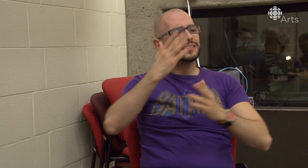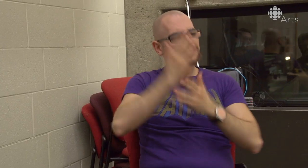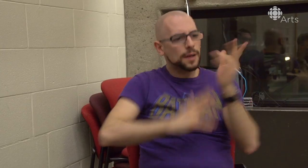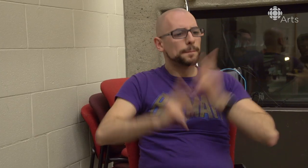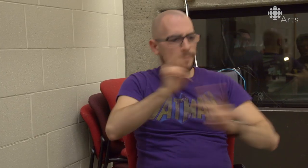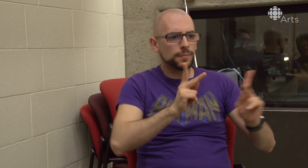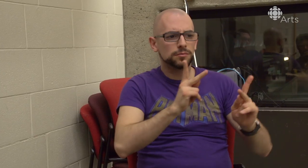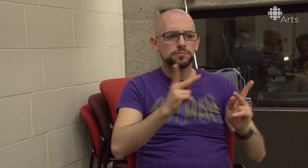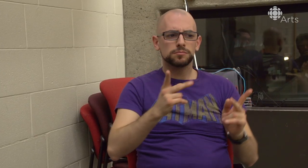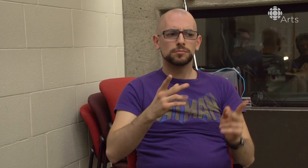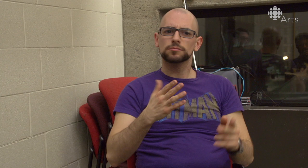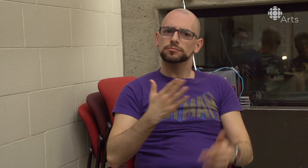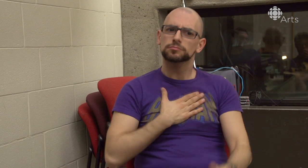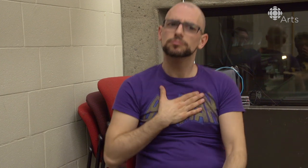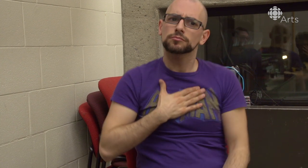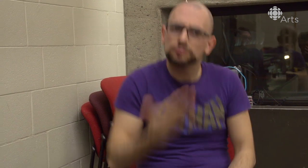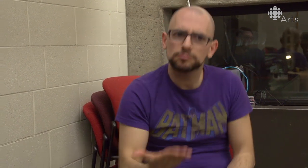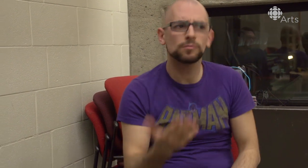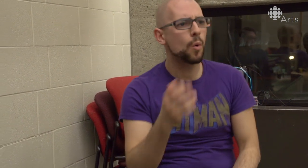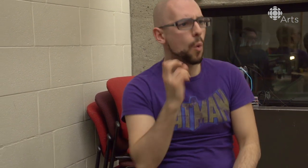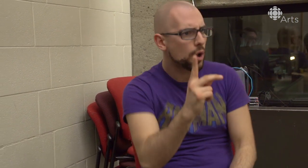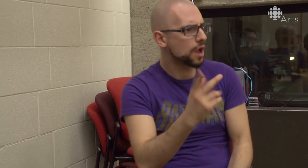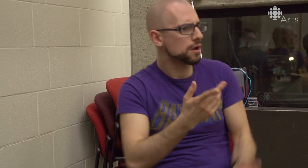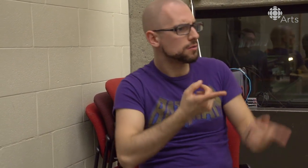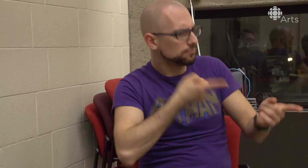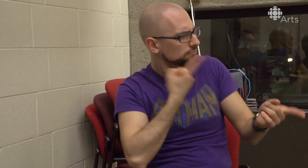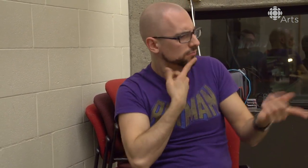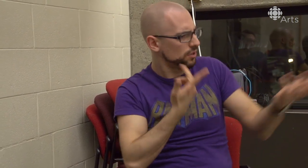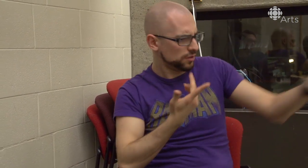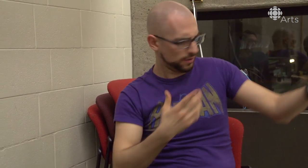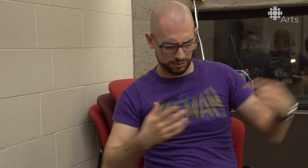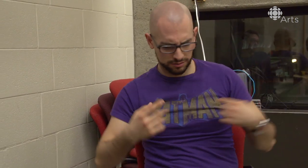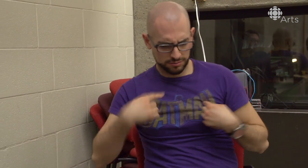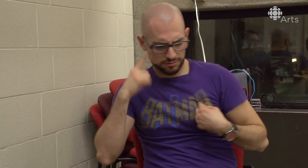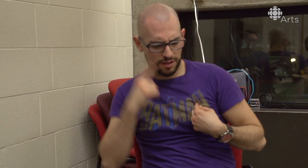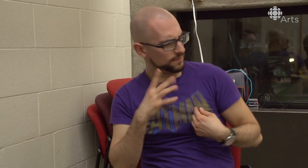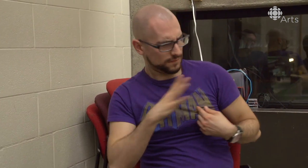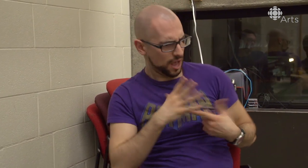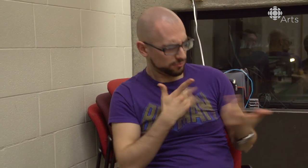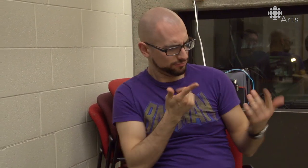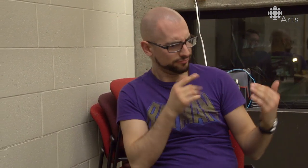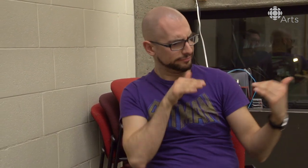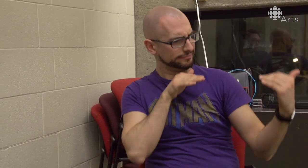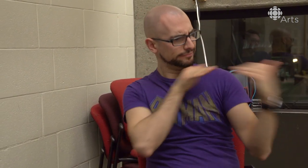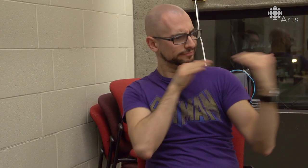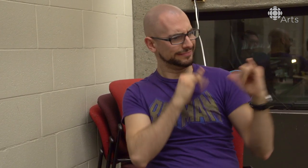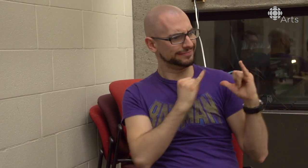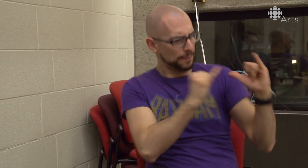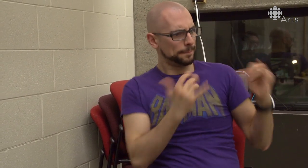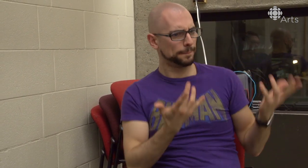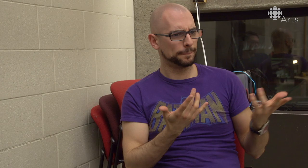[Jack] Some people are okay with hearing and Deaf people. We view each other as equals.